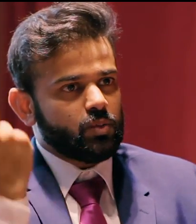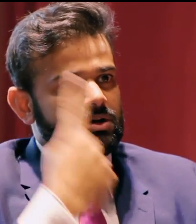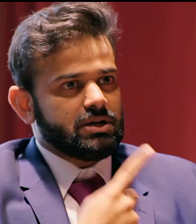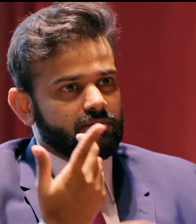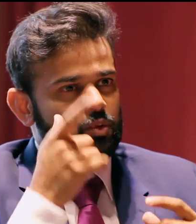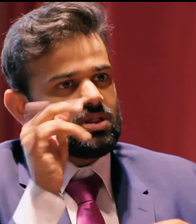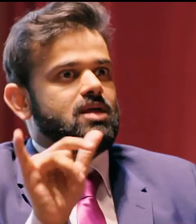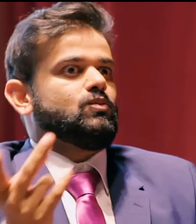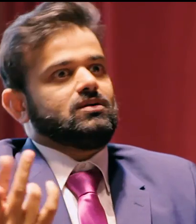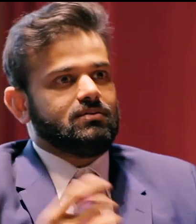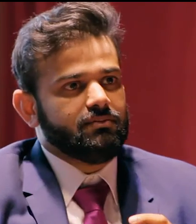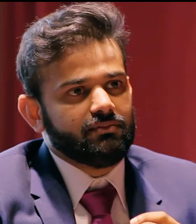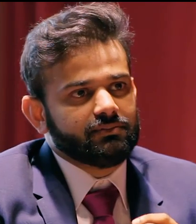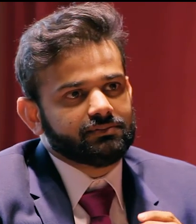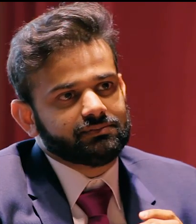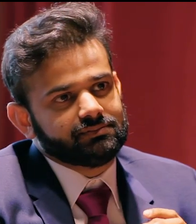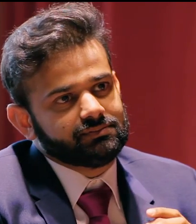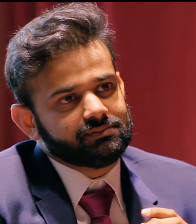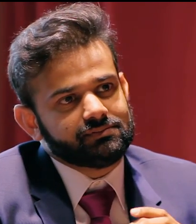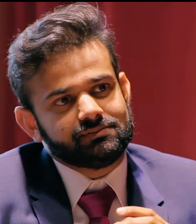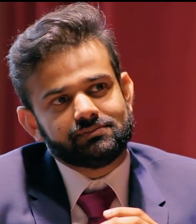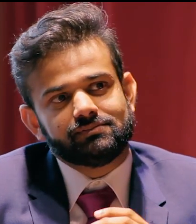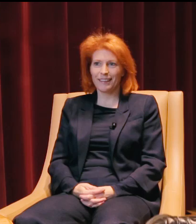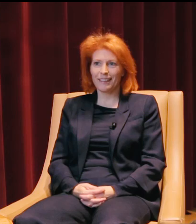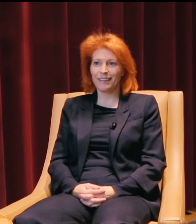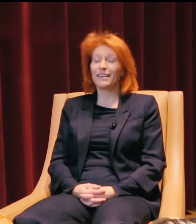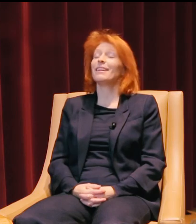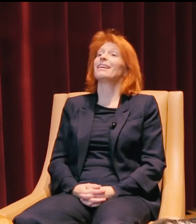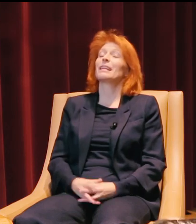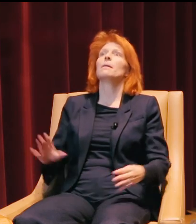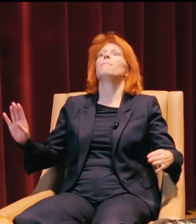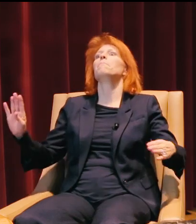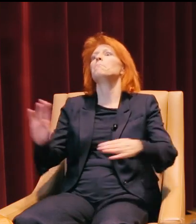So what's a day in the life of an MBA student look like? Very busy.